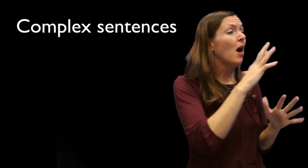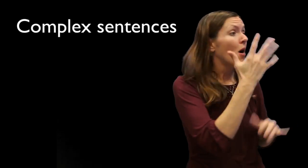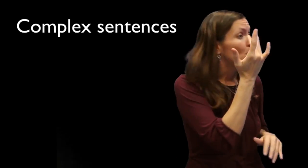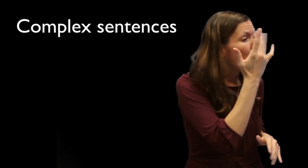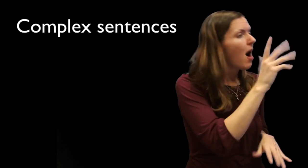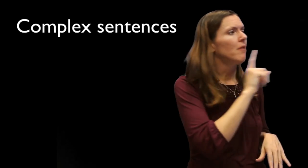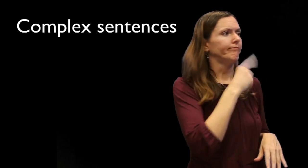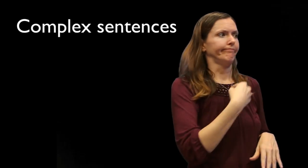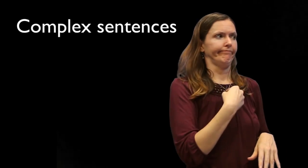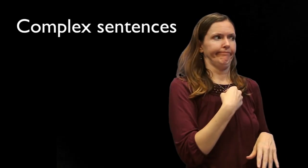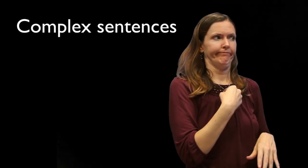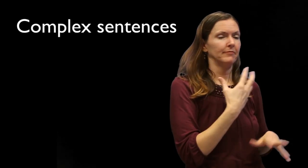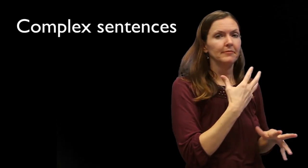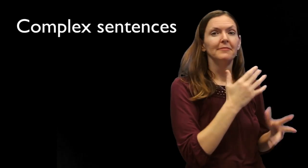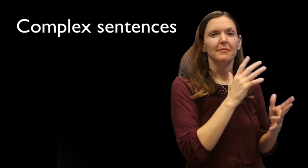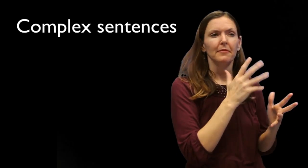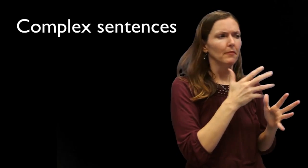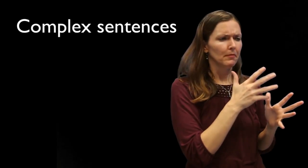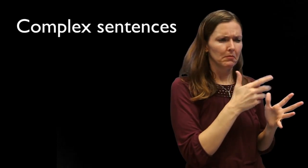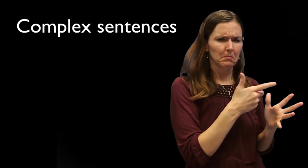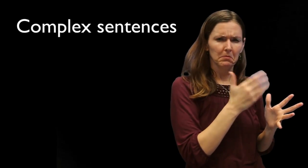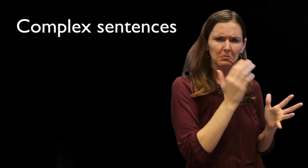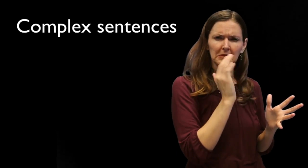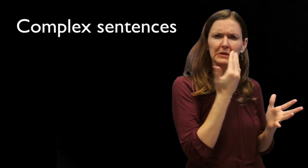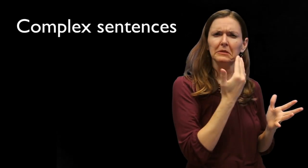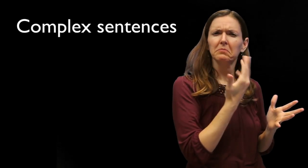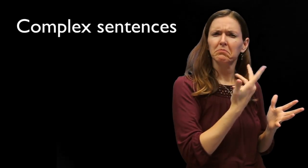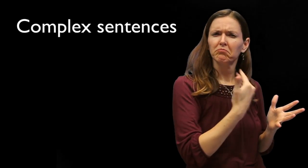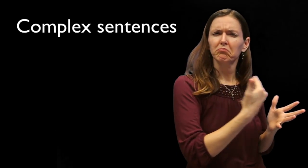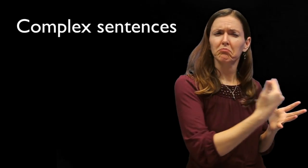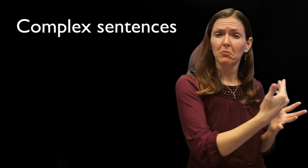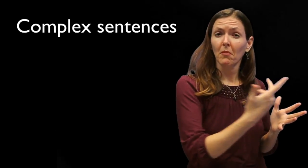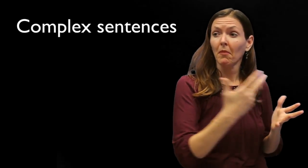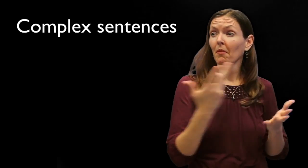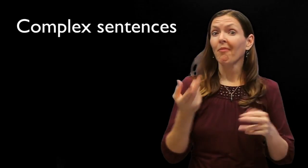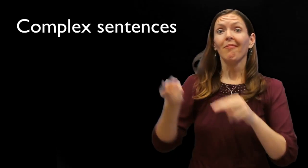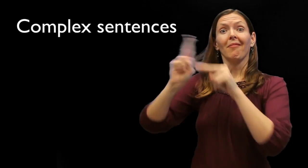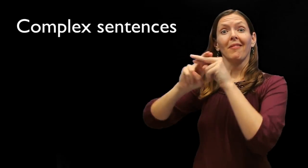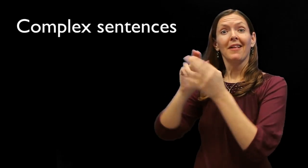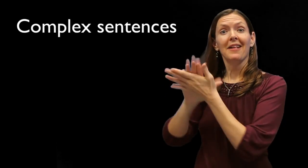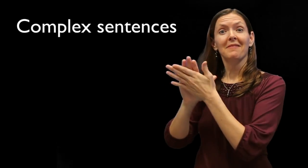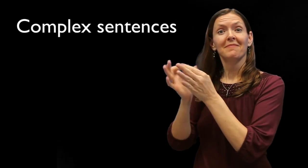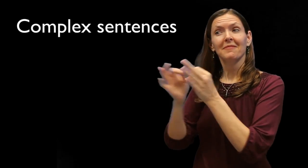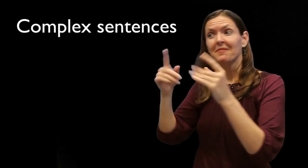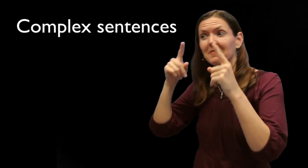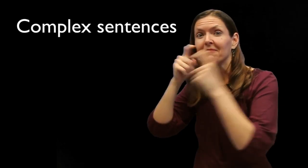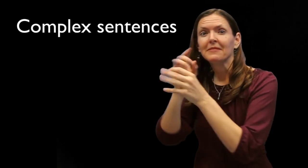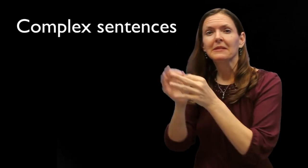...Why? I actually did that. [That's a conditional, then a rhetorical question]. It seems conversations do incorporate complex sentences as much as academic discourses. The assumption that academic discourses